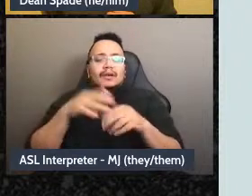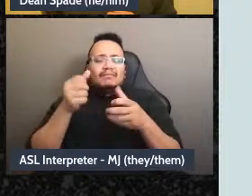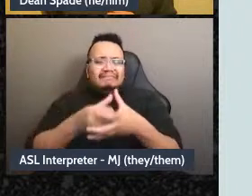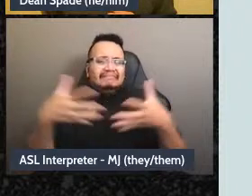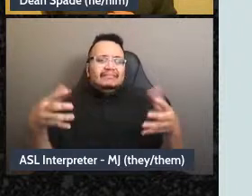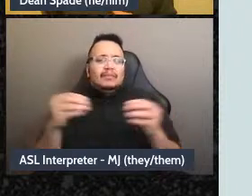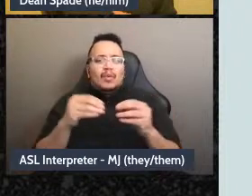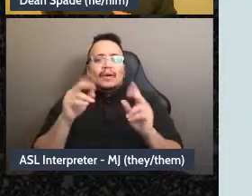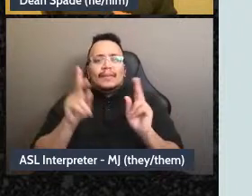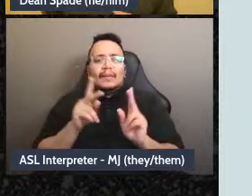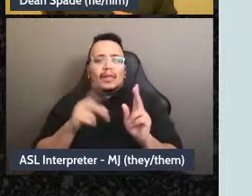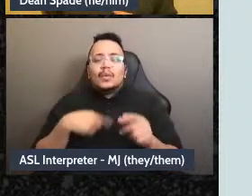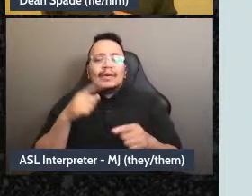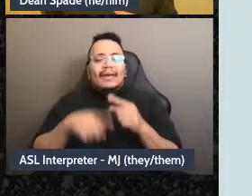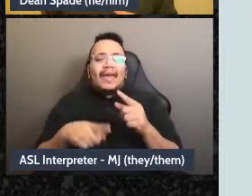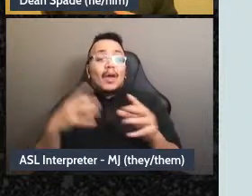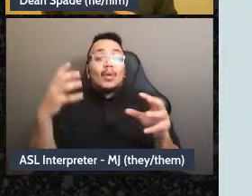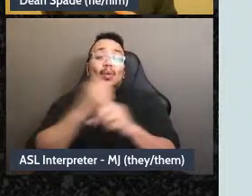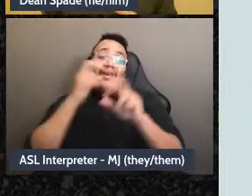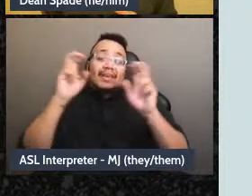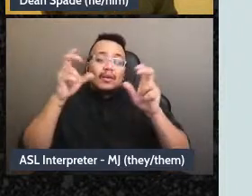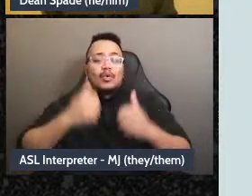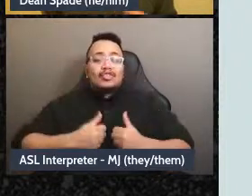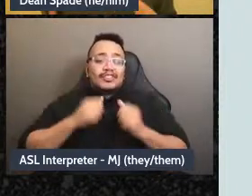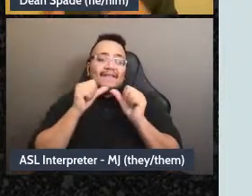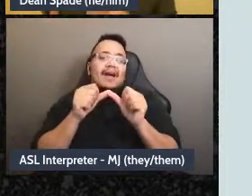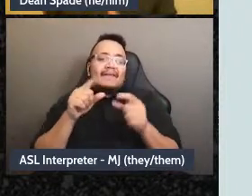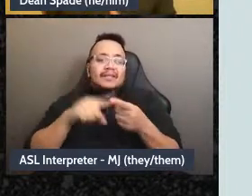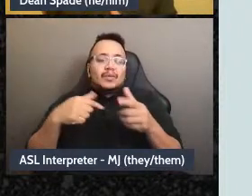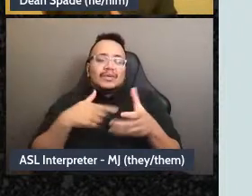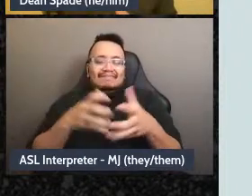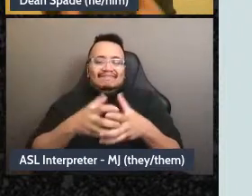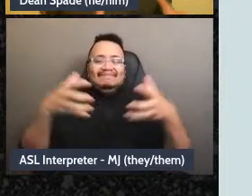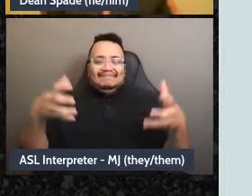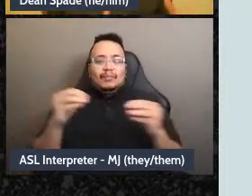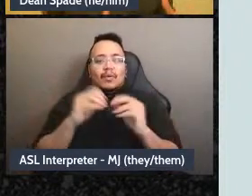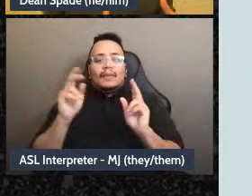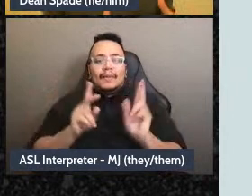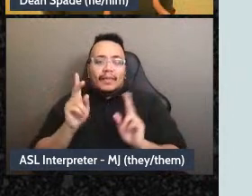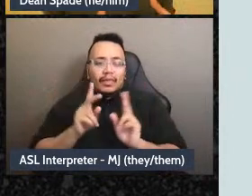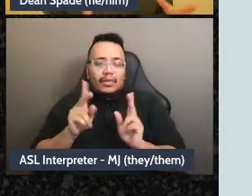survive unless our movements get a lot bigger, so our mutual aid groups are a vital space for